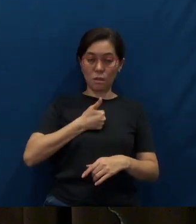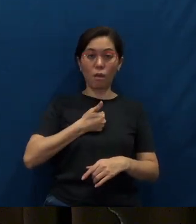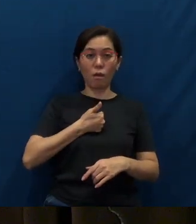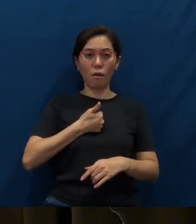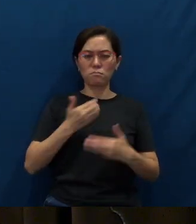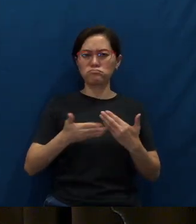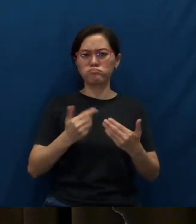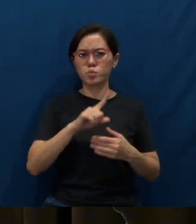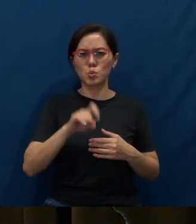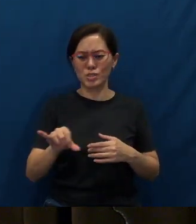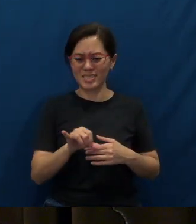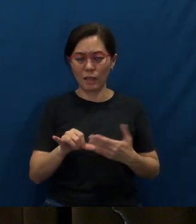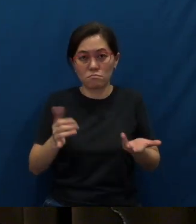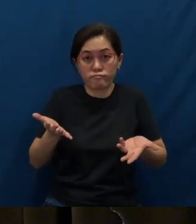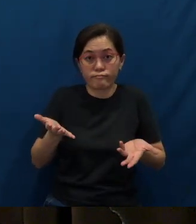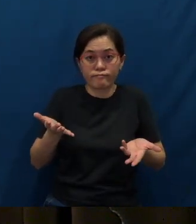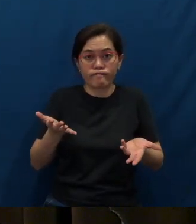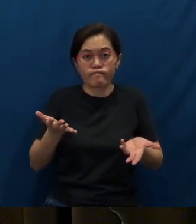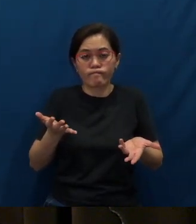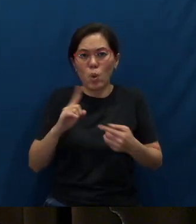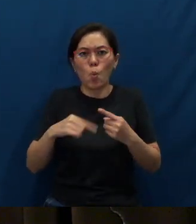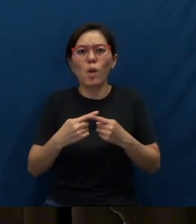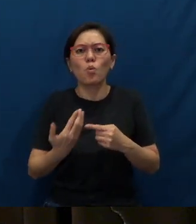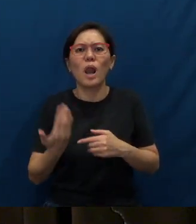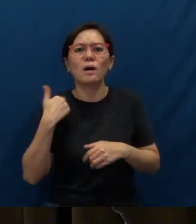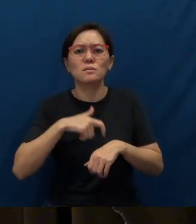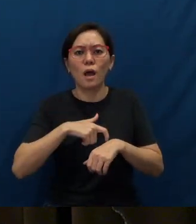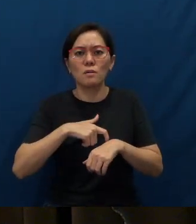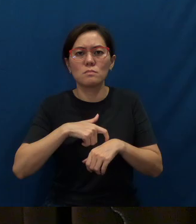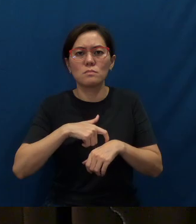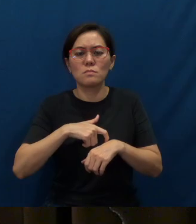simple questions like this: When was the last time we invited